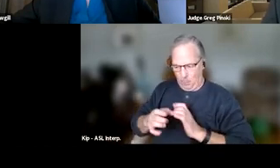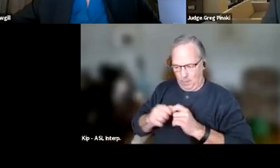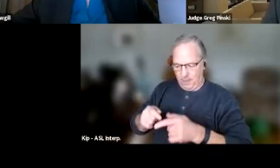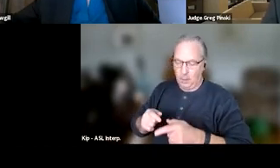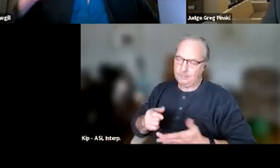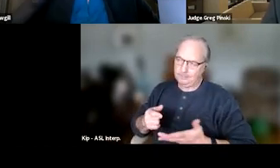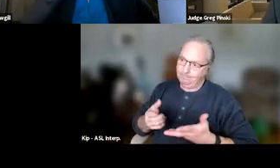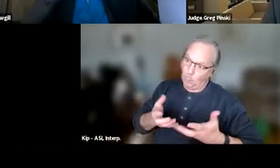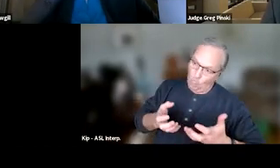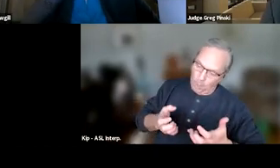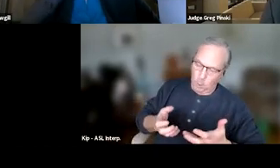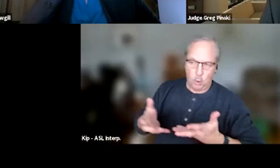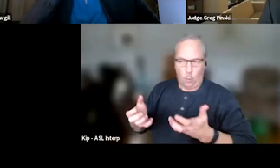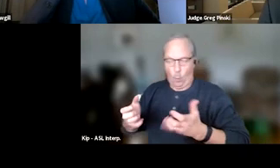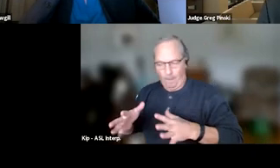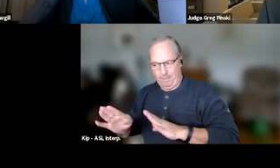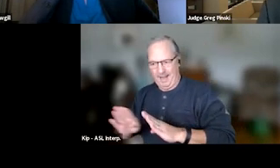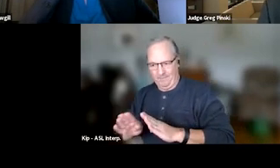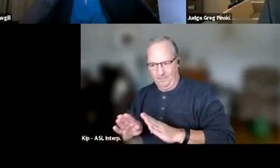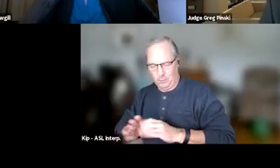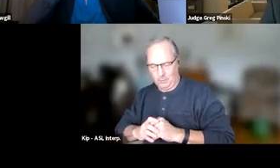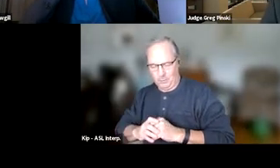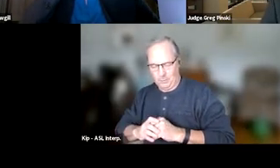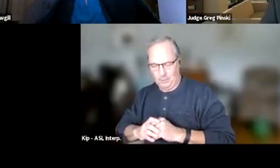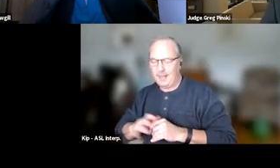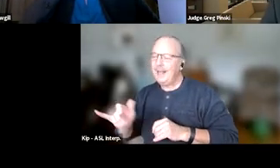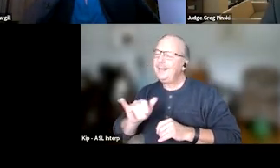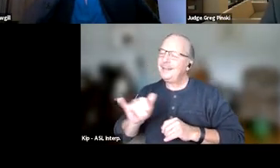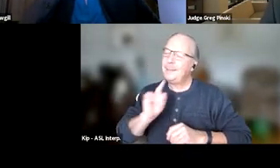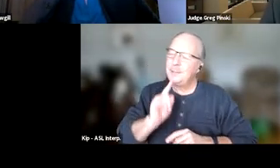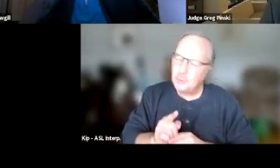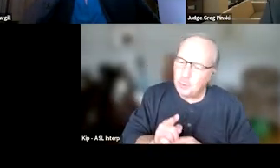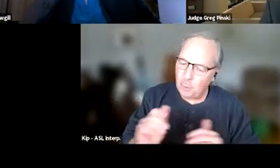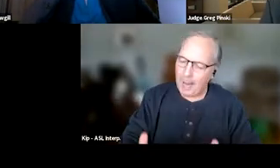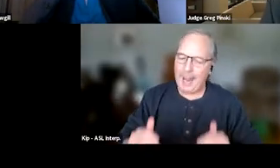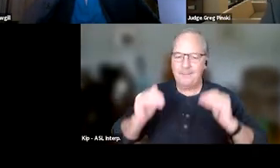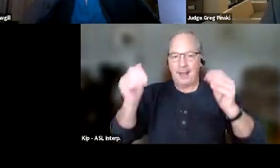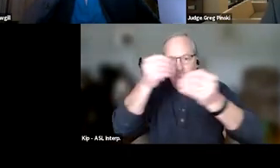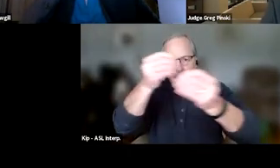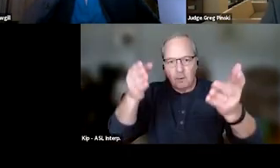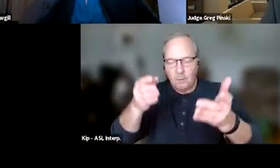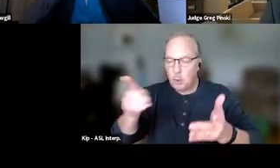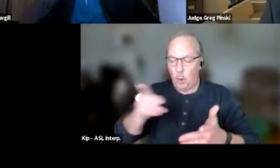or undesirable behaviors. The same old's true for advanced notice of your phase requirements.